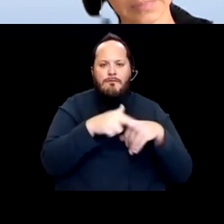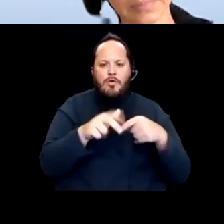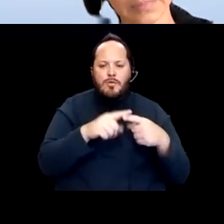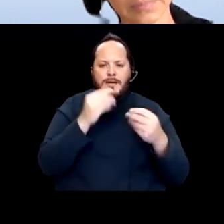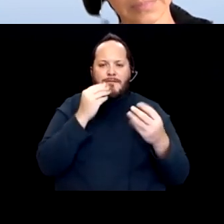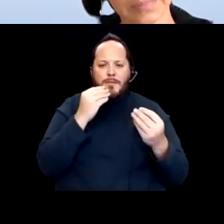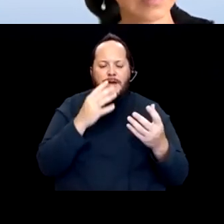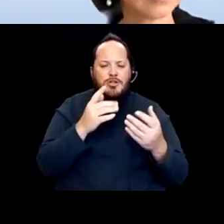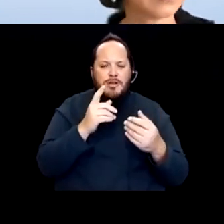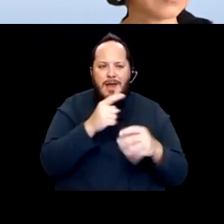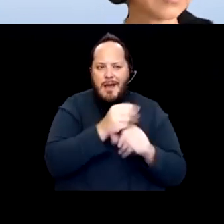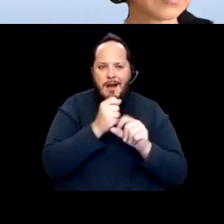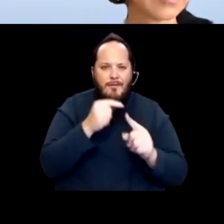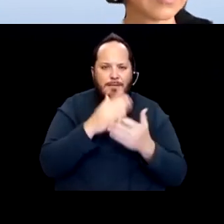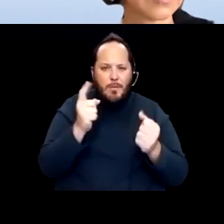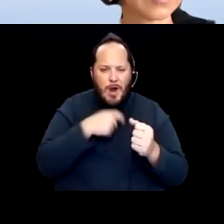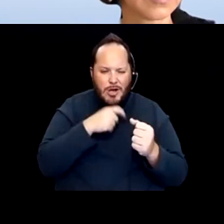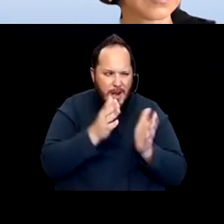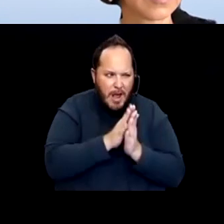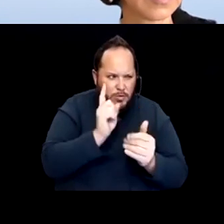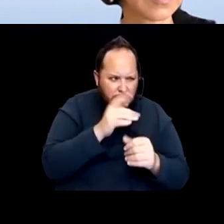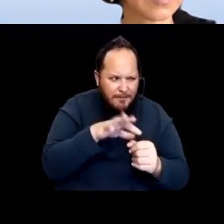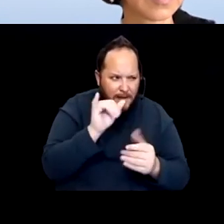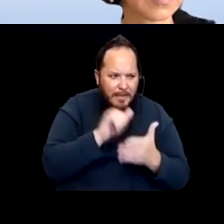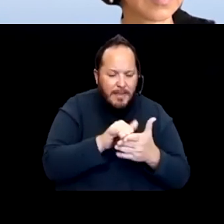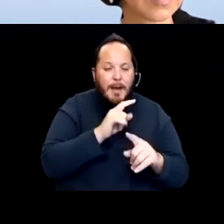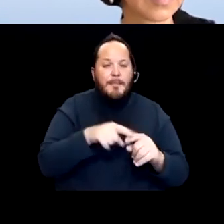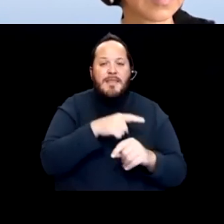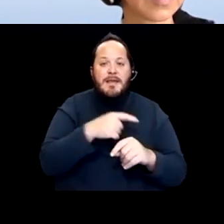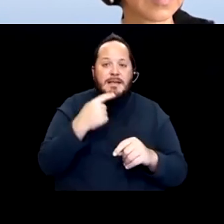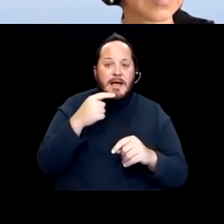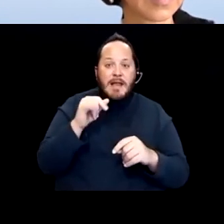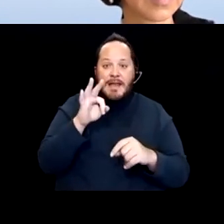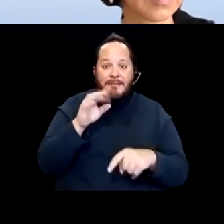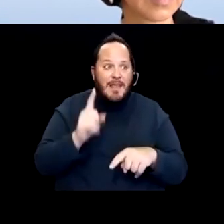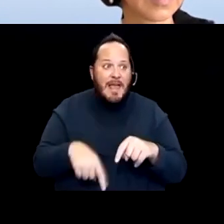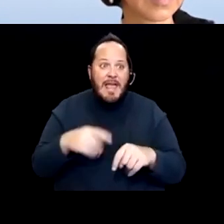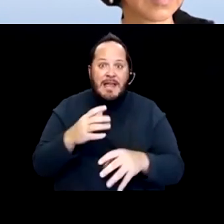but that there would be limitations of them doing XYZ if they weren't able to show their vaccine card.